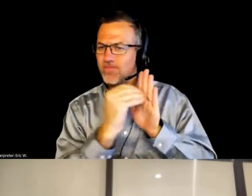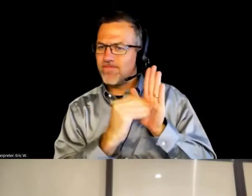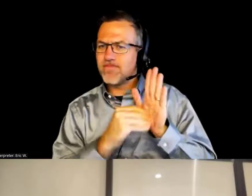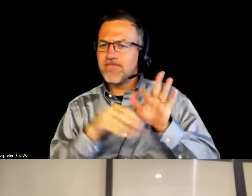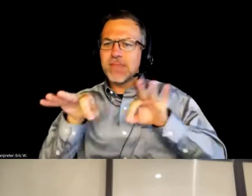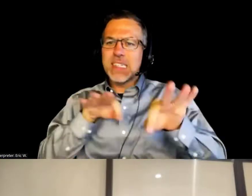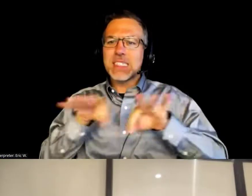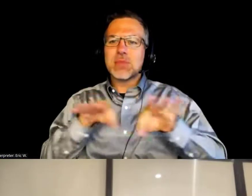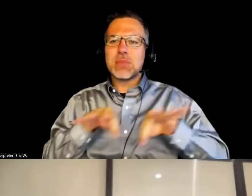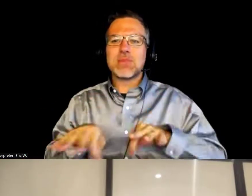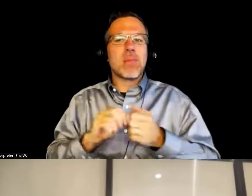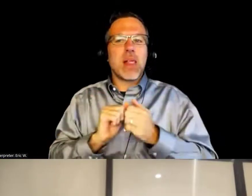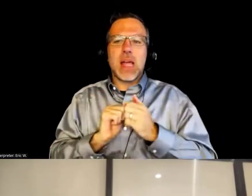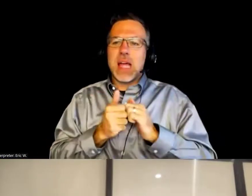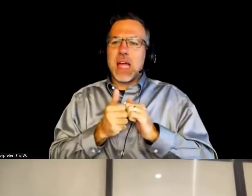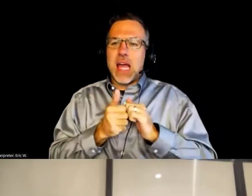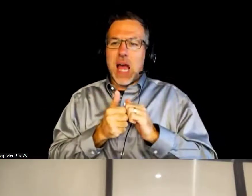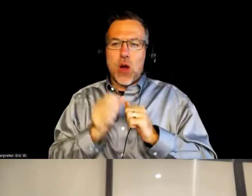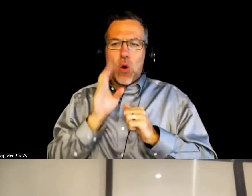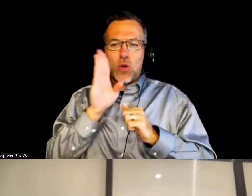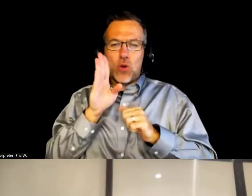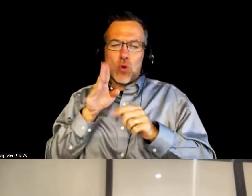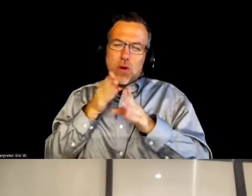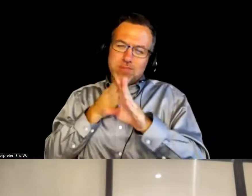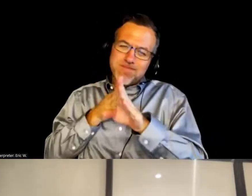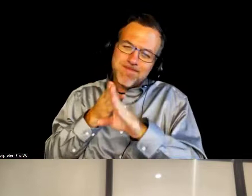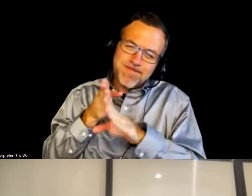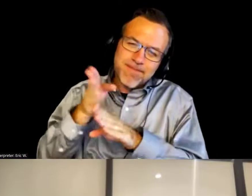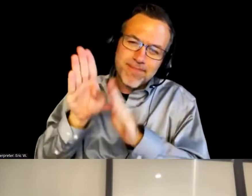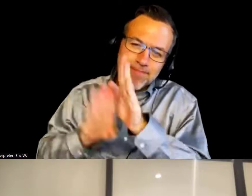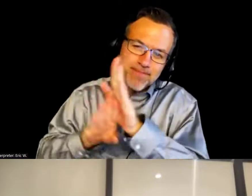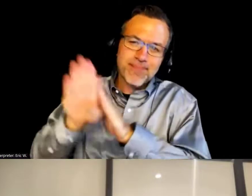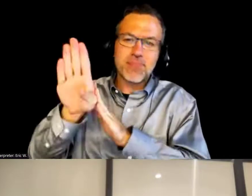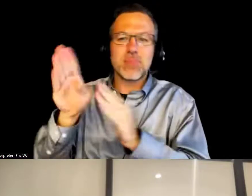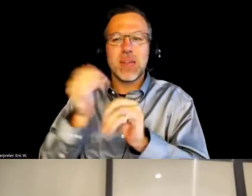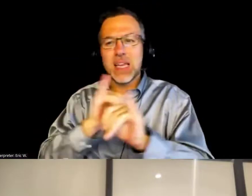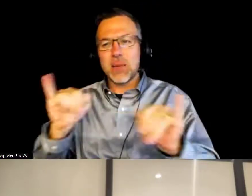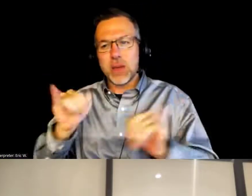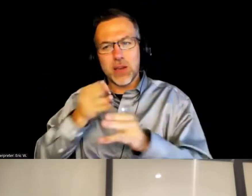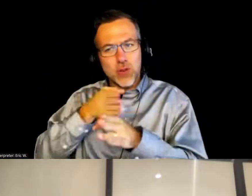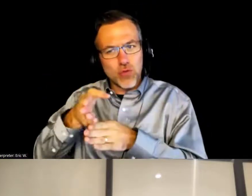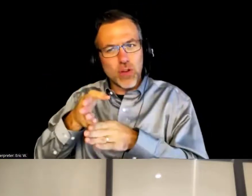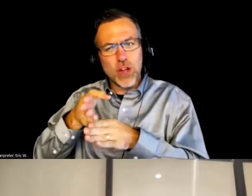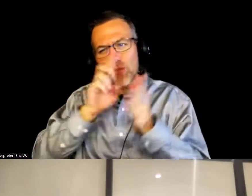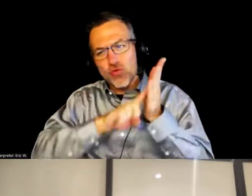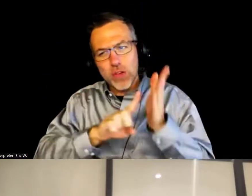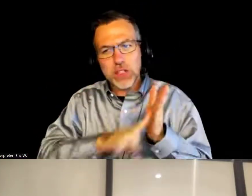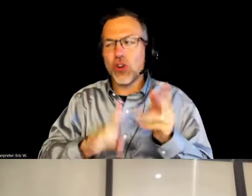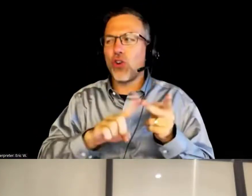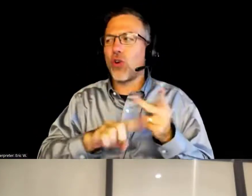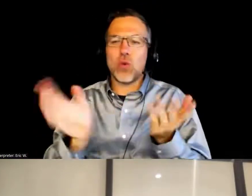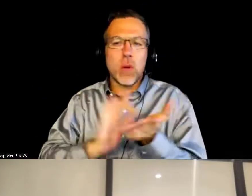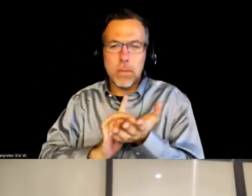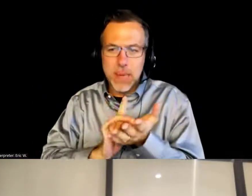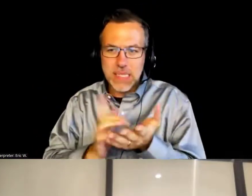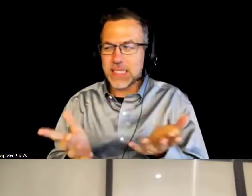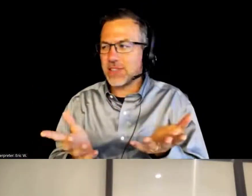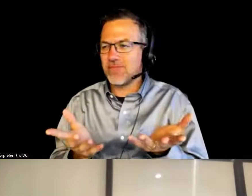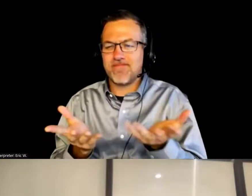of independent career and research or medicine or whatever that is that you're doing, and that's a big part of this application,